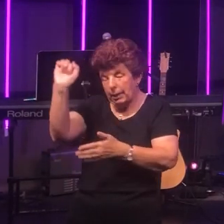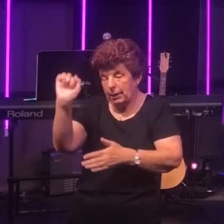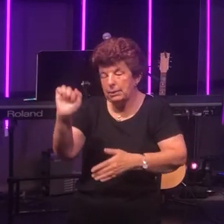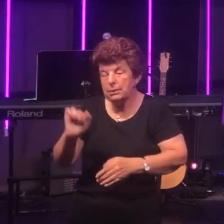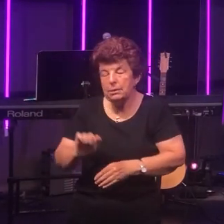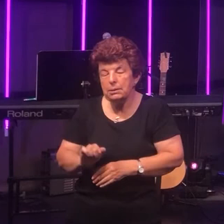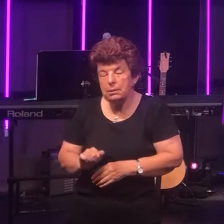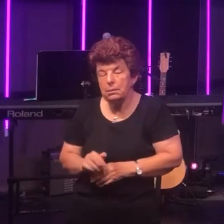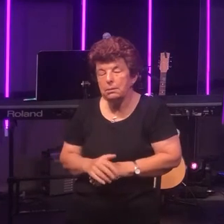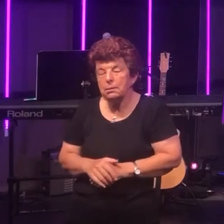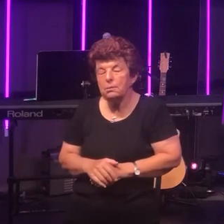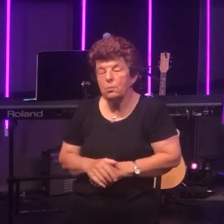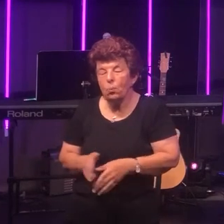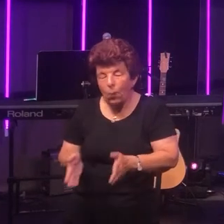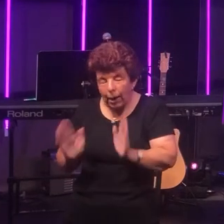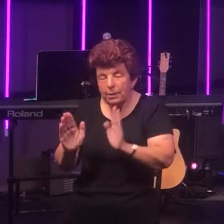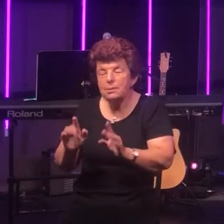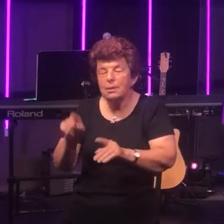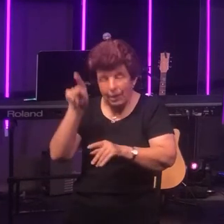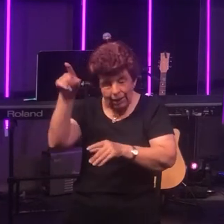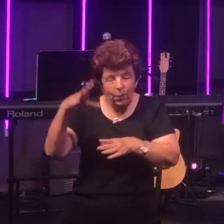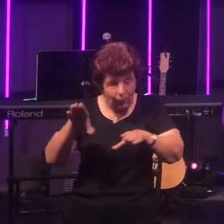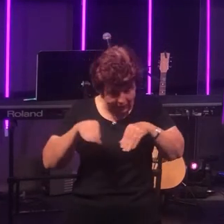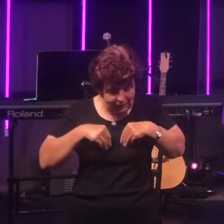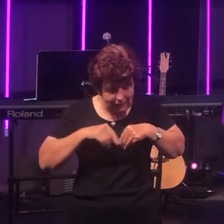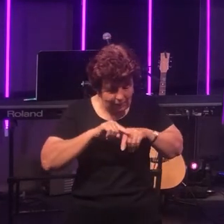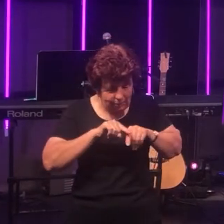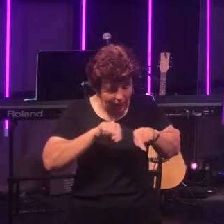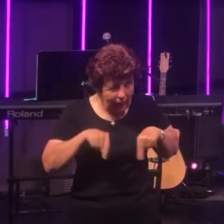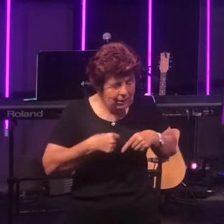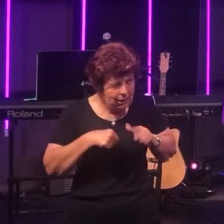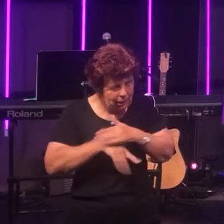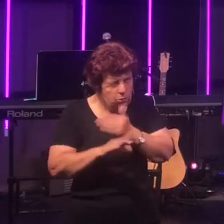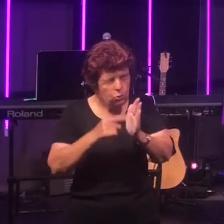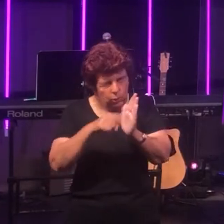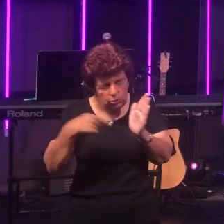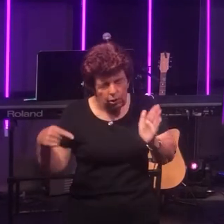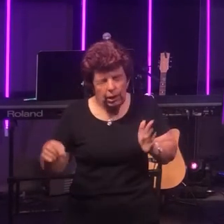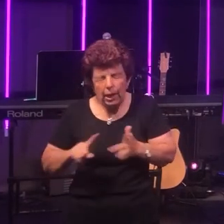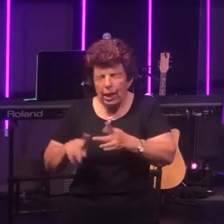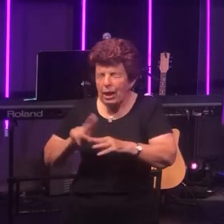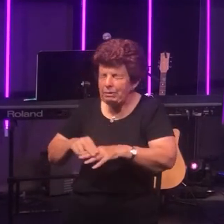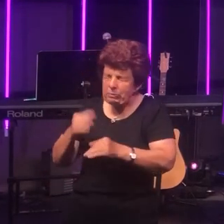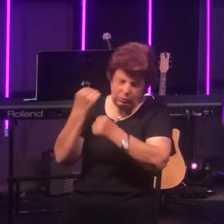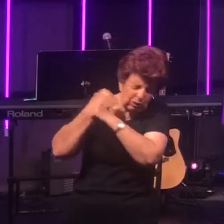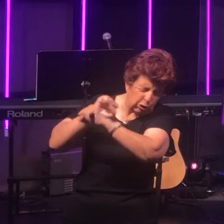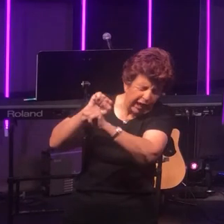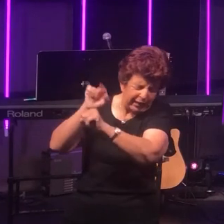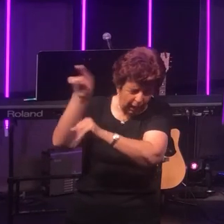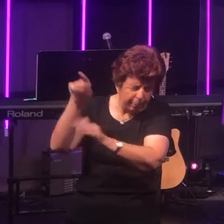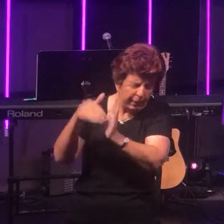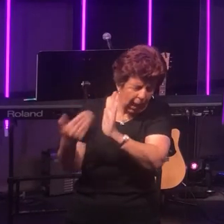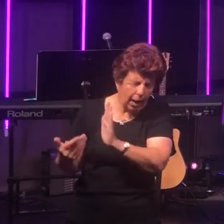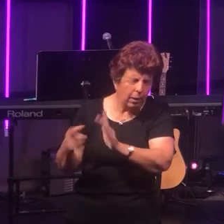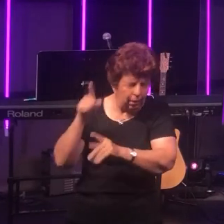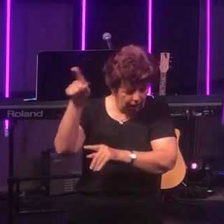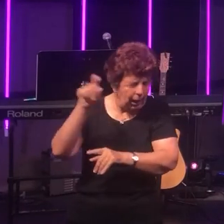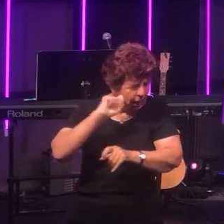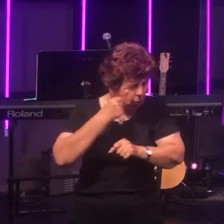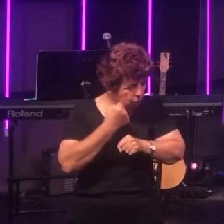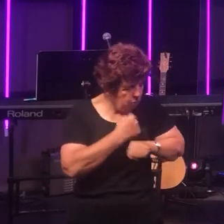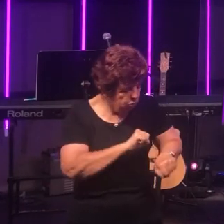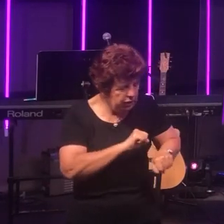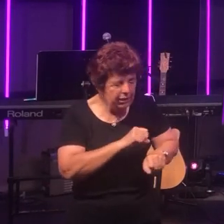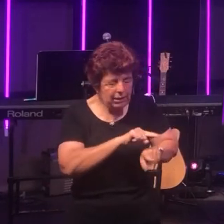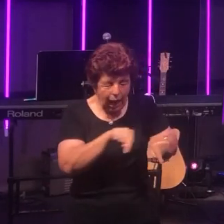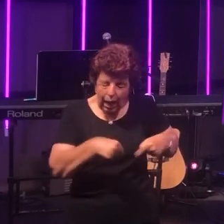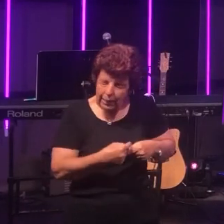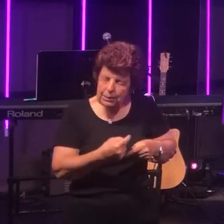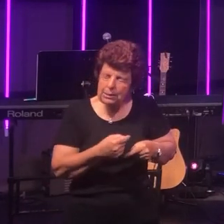God will accept us into eternity. If we reject Him now he will reject us then.